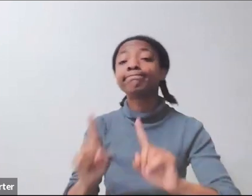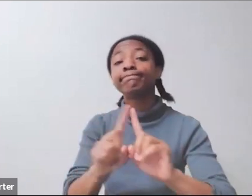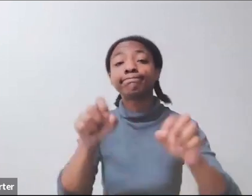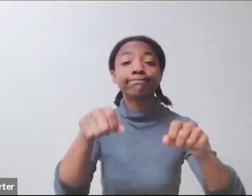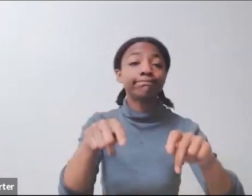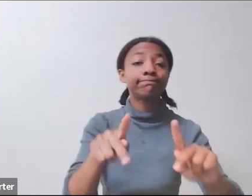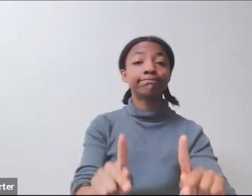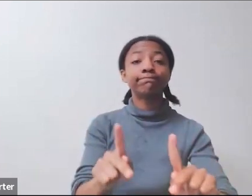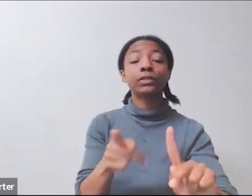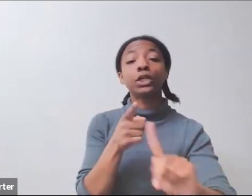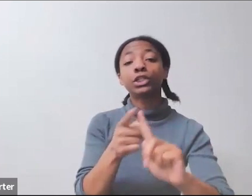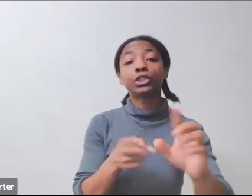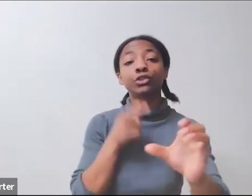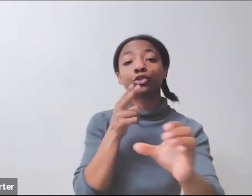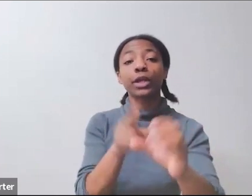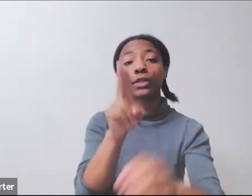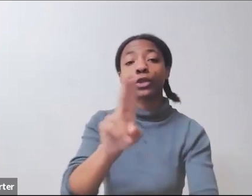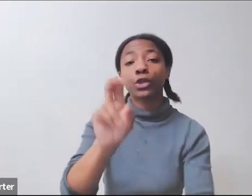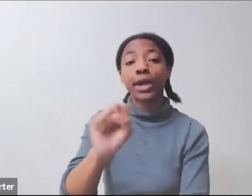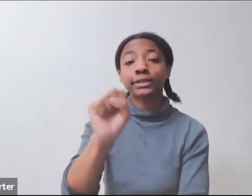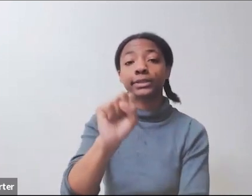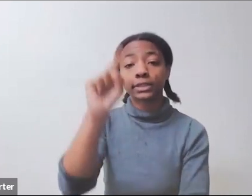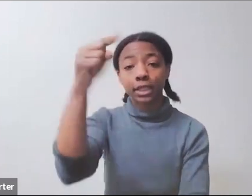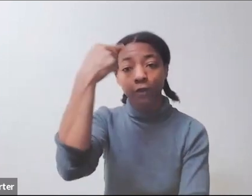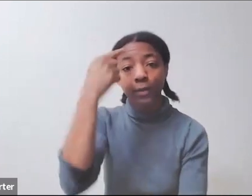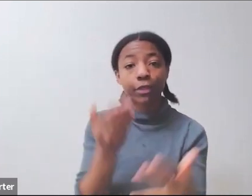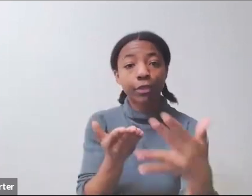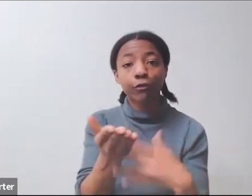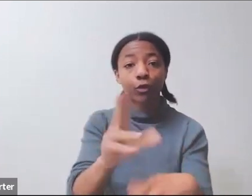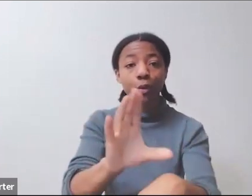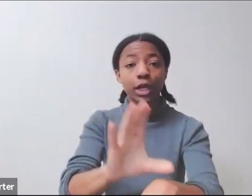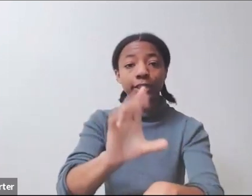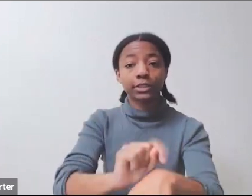Right now we have an organization here